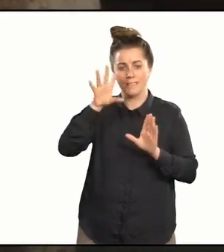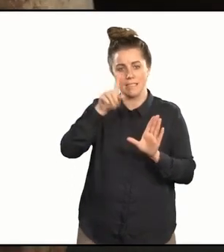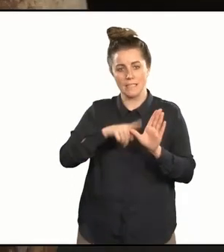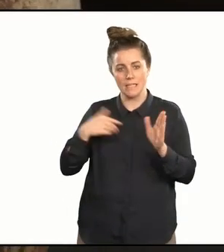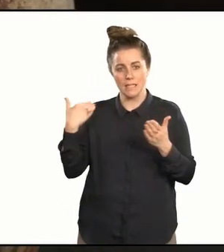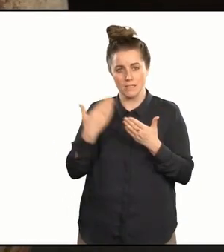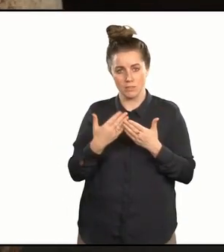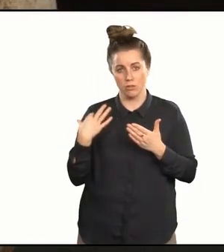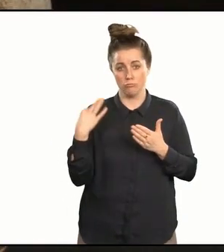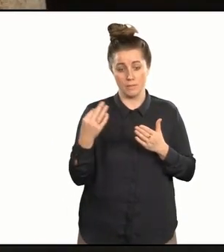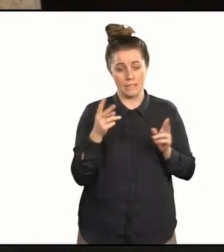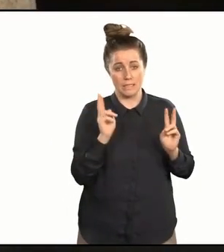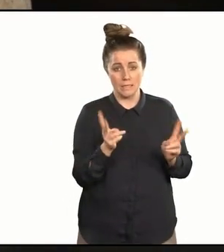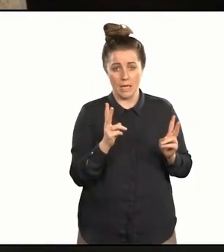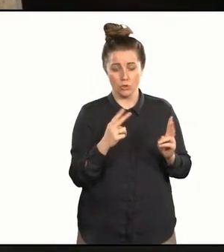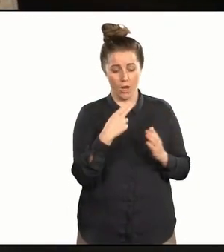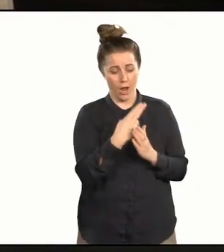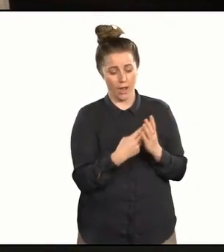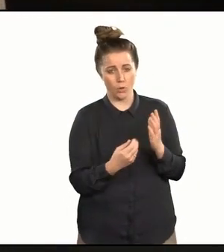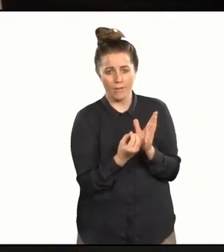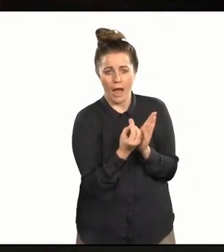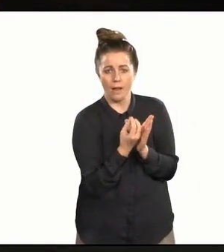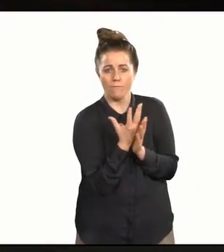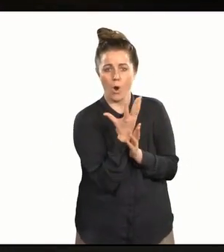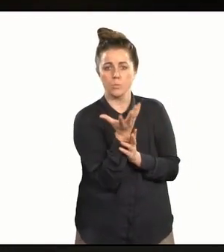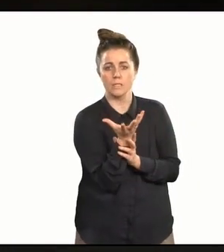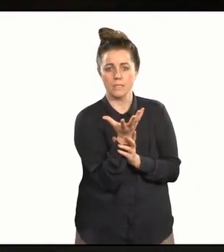representing nature's artful pattern of unfolding.